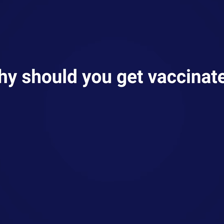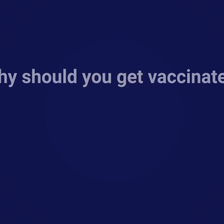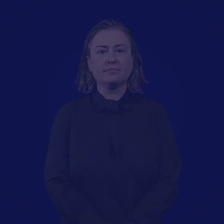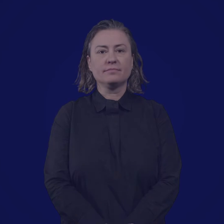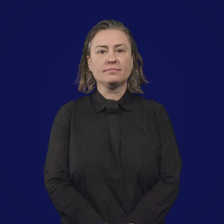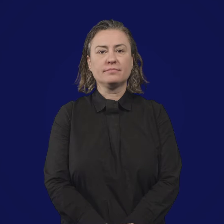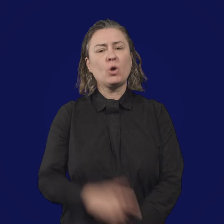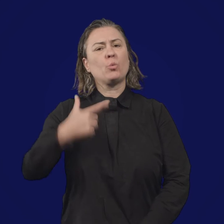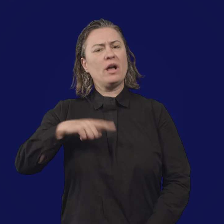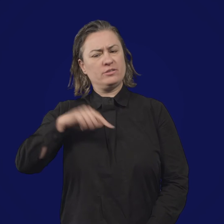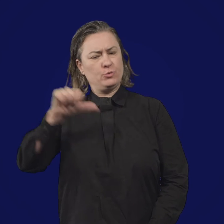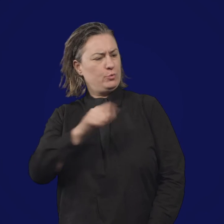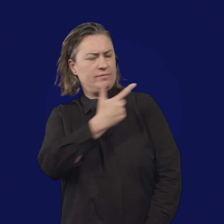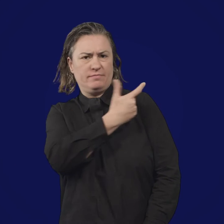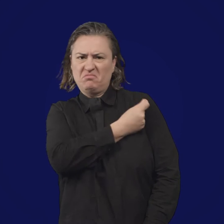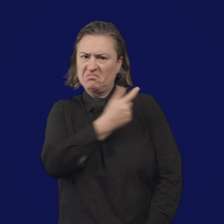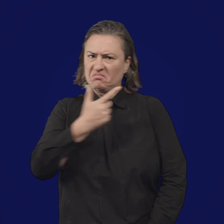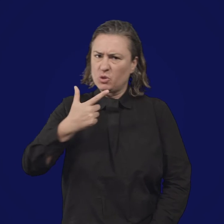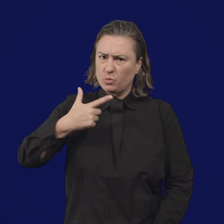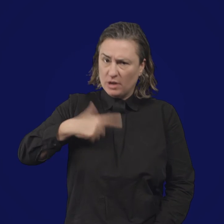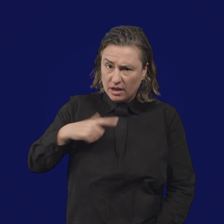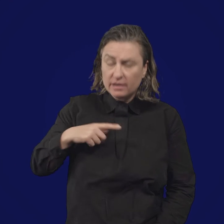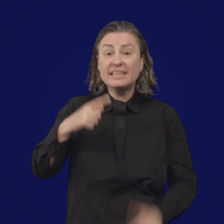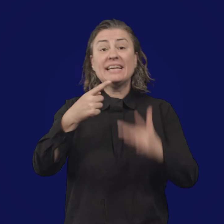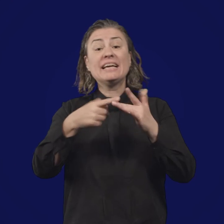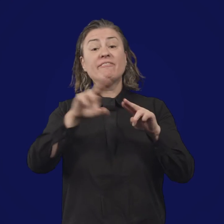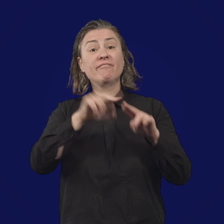and reduce the severity of the illness if you do contract it.